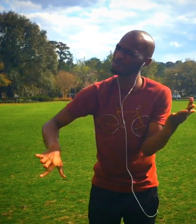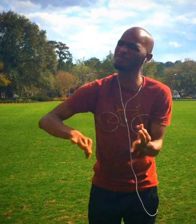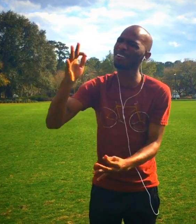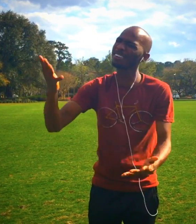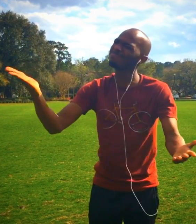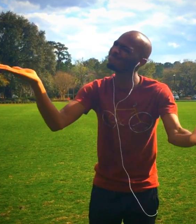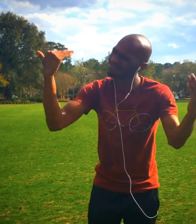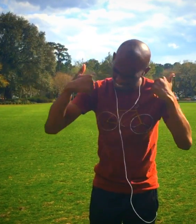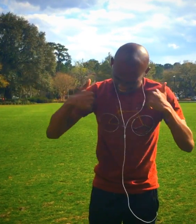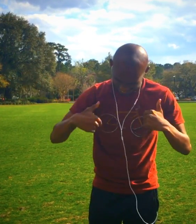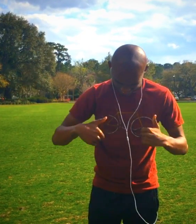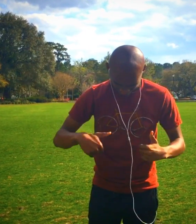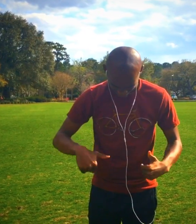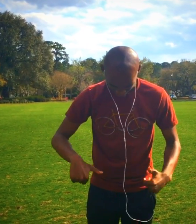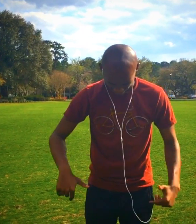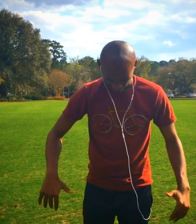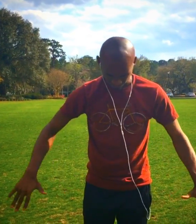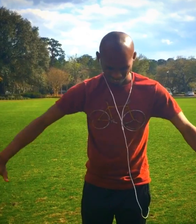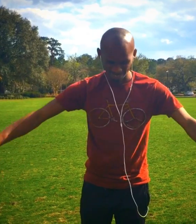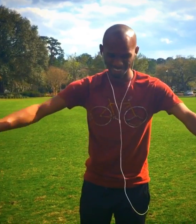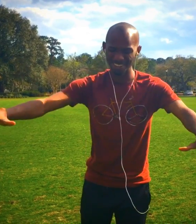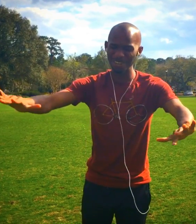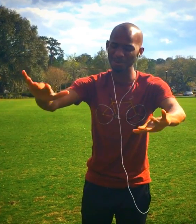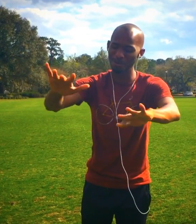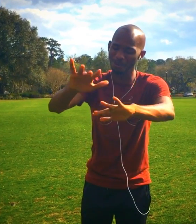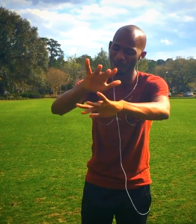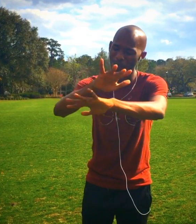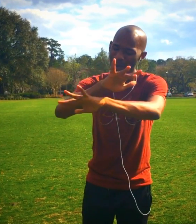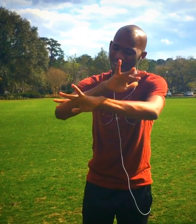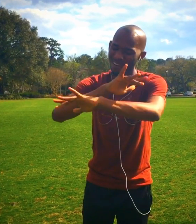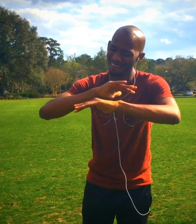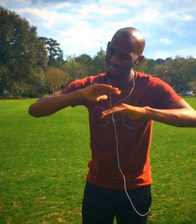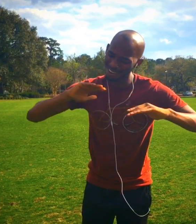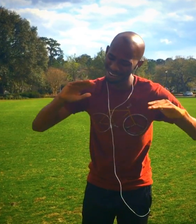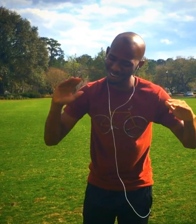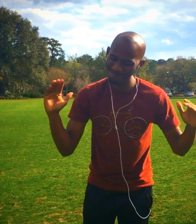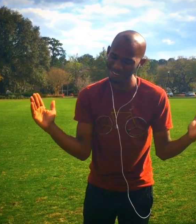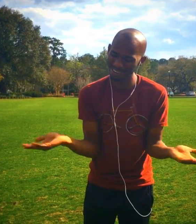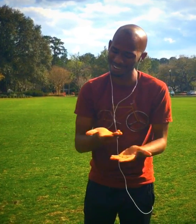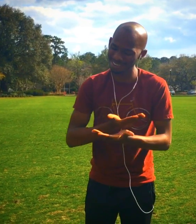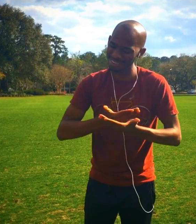Holy Spirit, You are welcome here